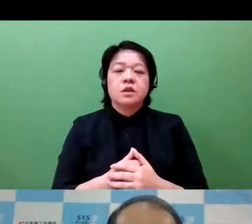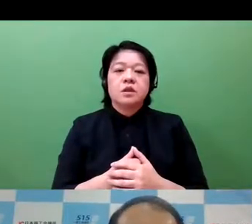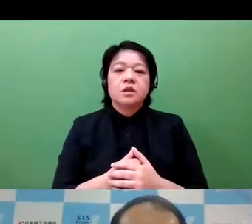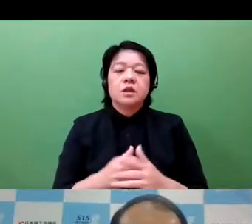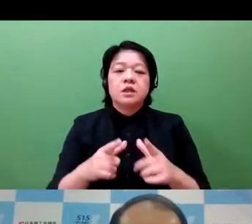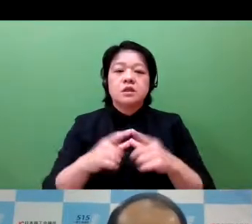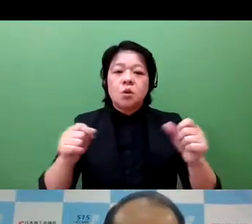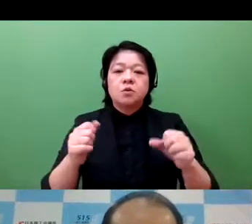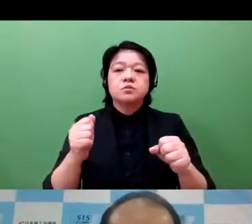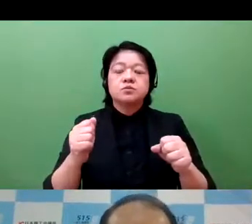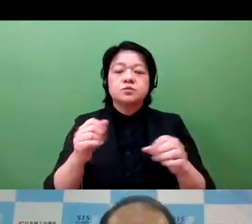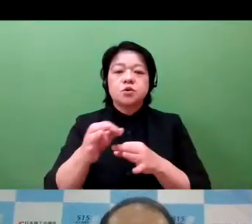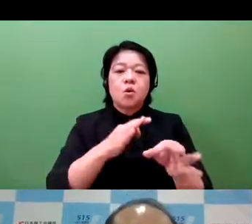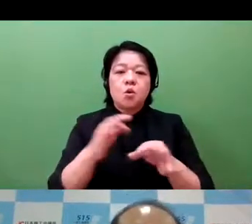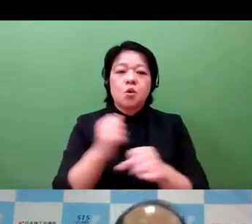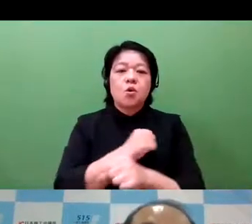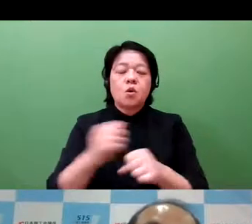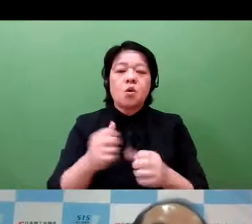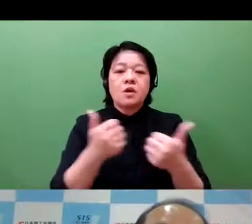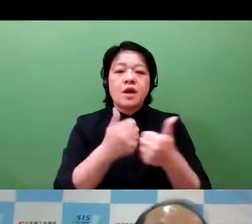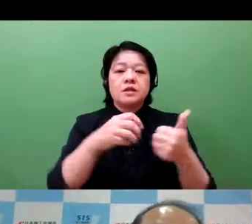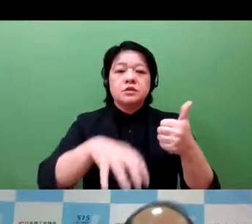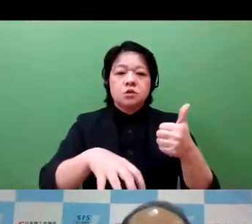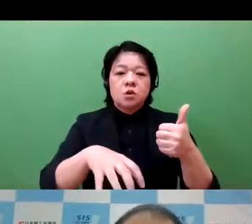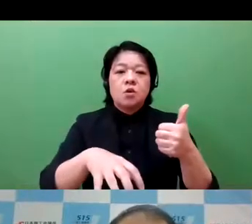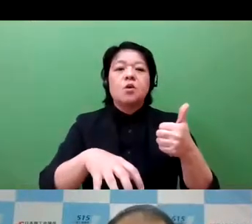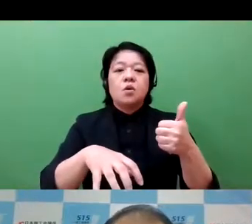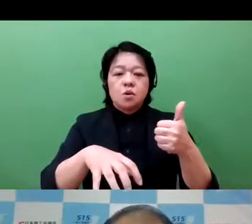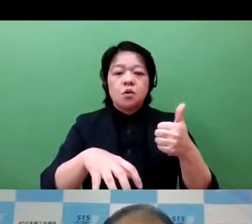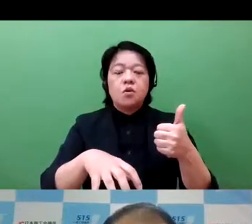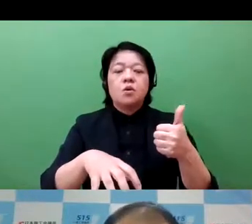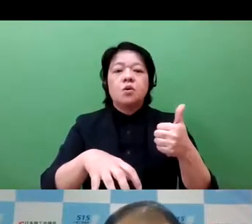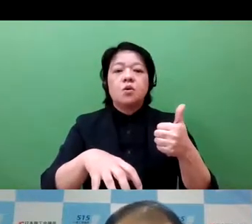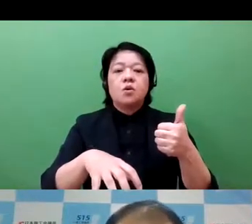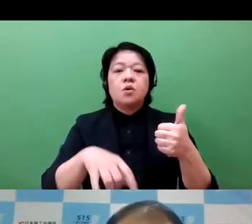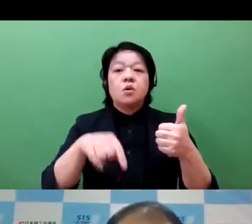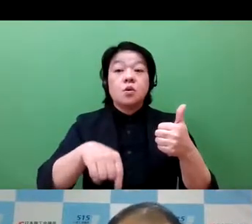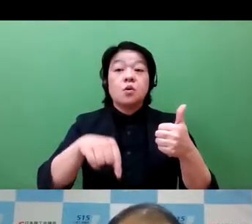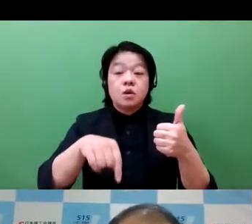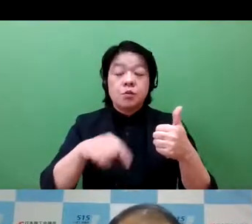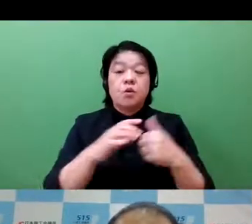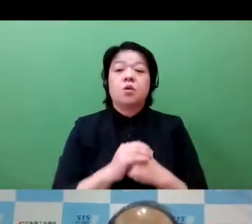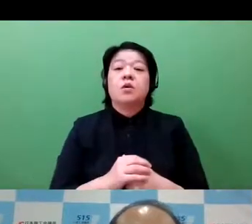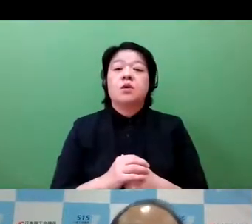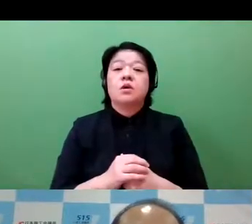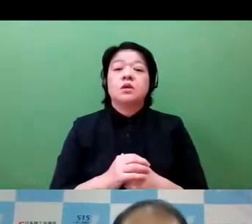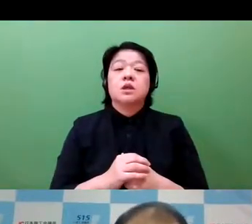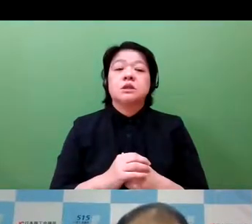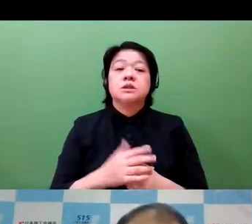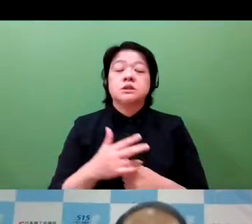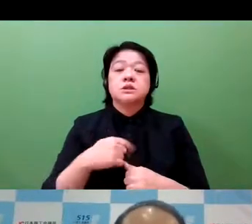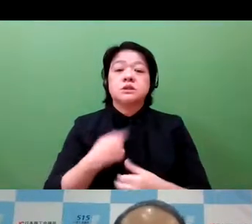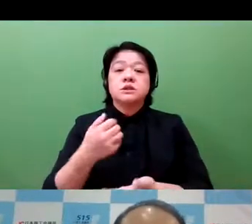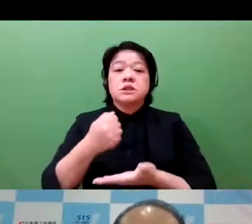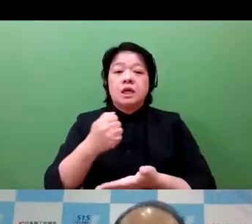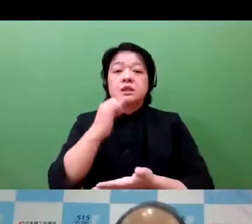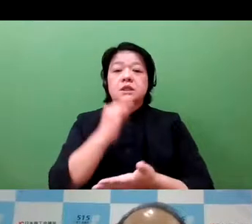And JCCI, there have been about-- there are going to be 415 branches.